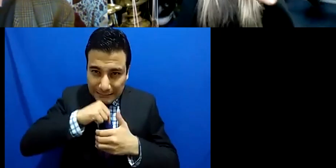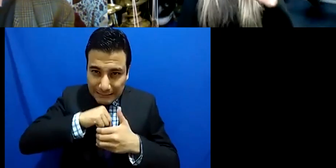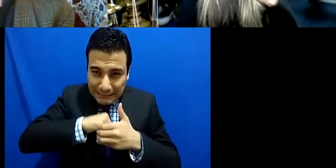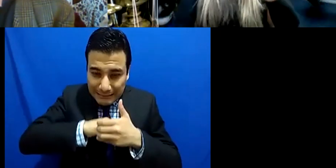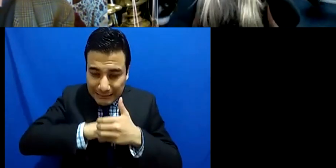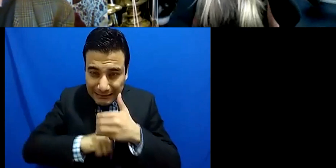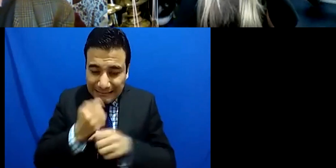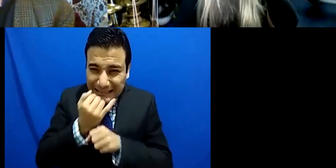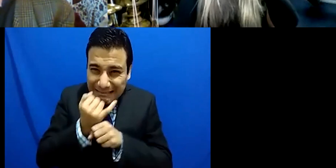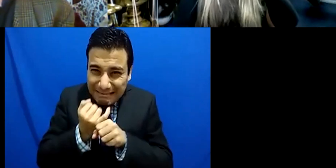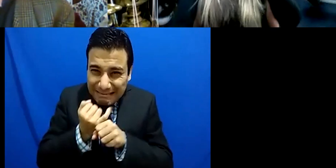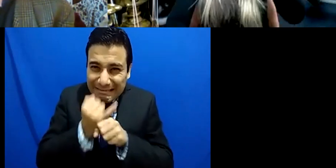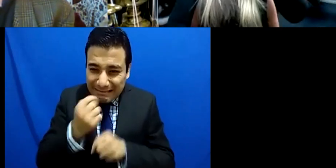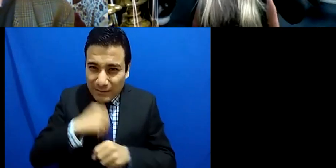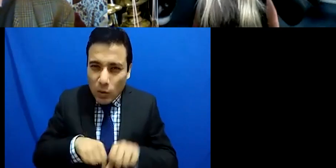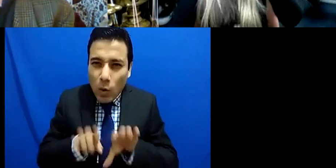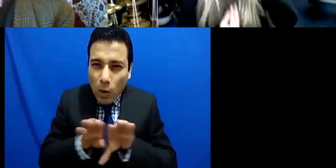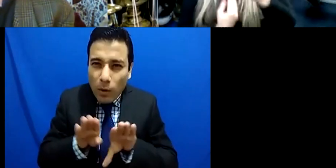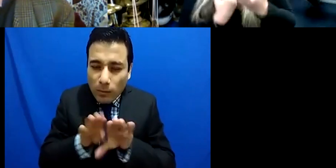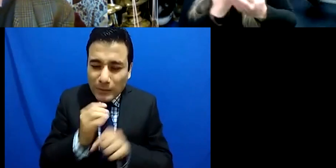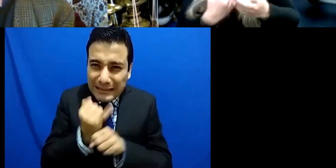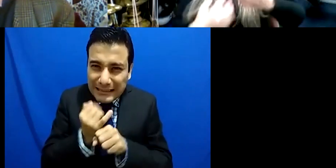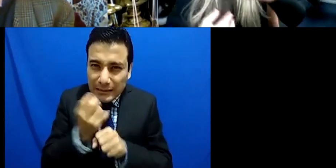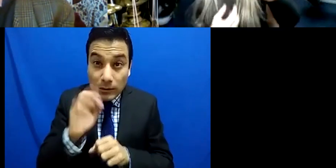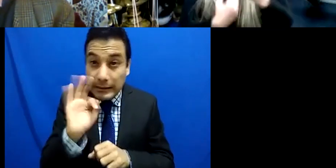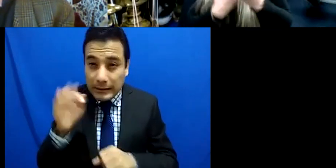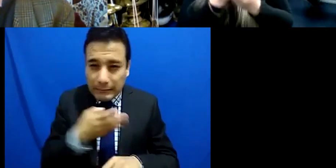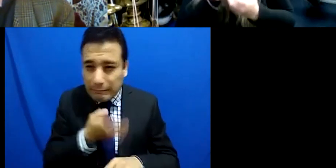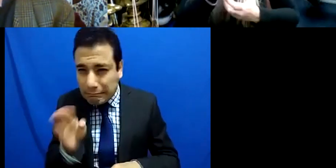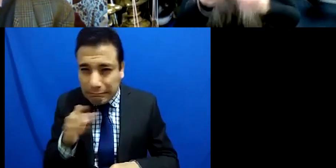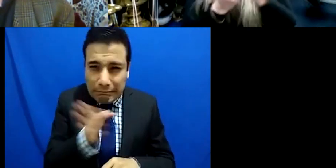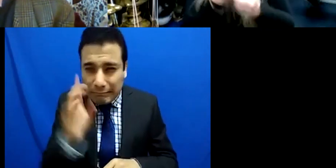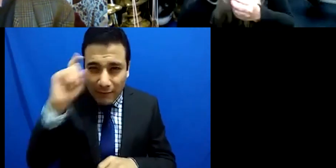know what what you've done is that you've gone inside of yourself listen to yourself and come